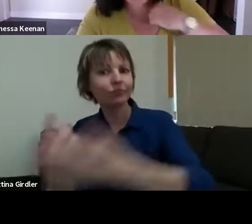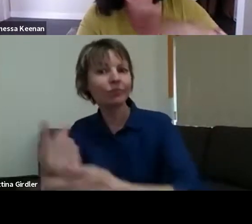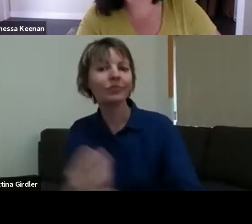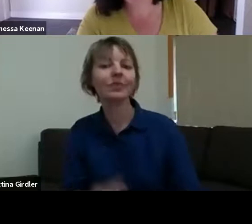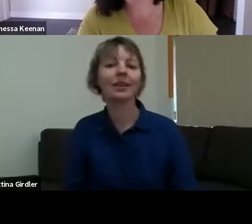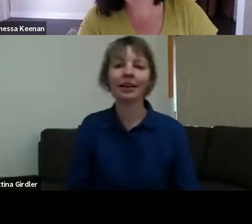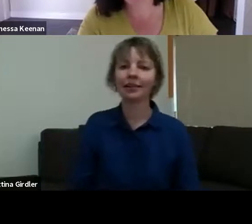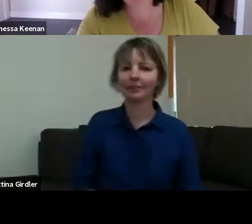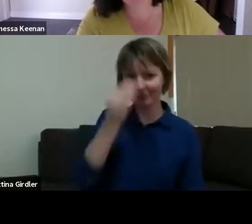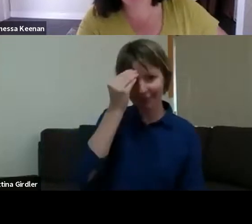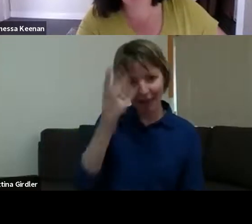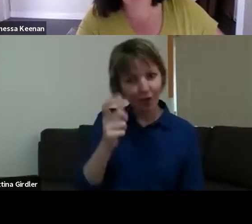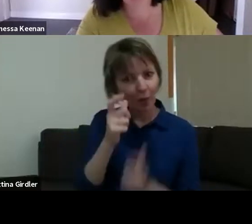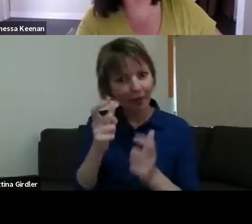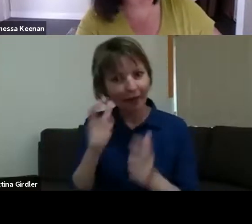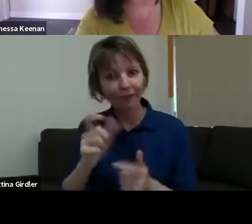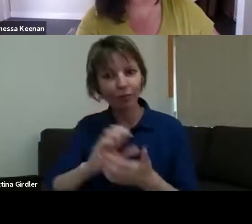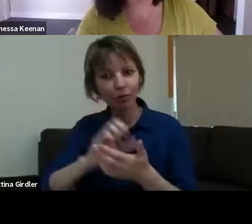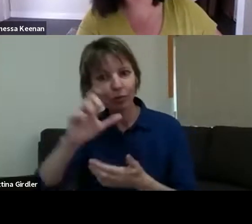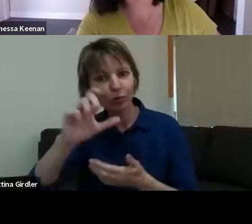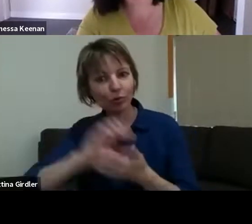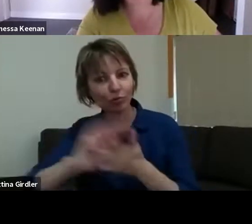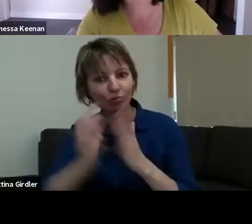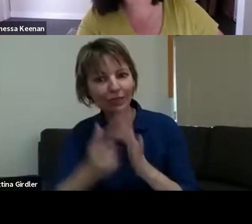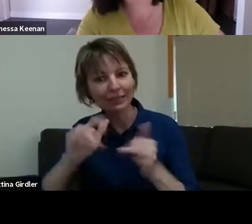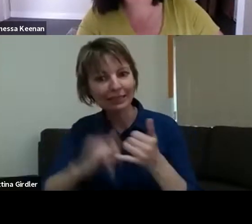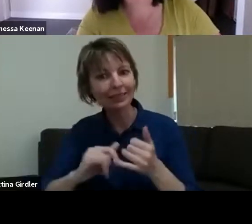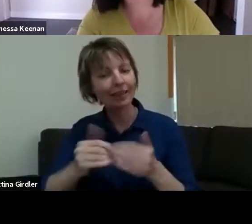and Vanessa...! >> MAHONY MAIA KIELY: Then we took ourselves off -